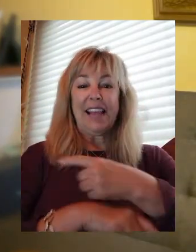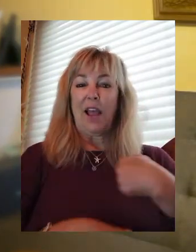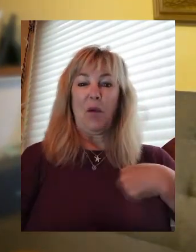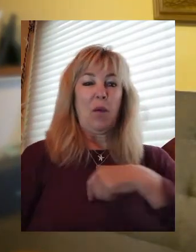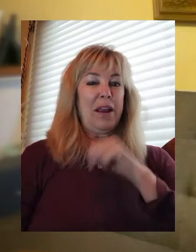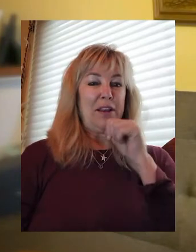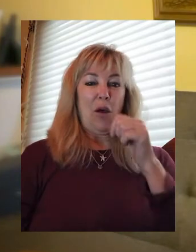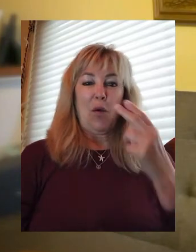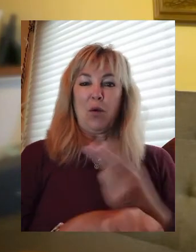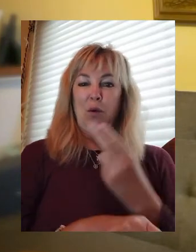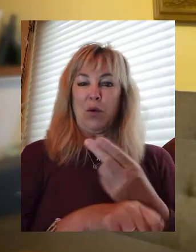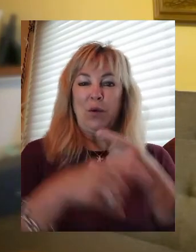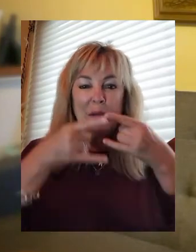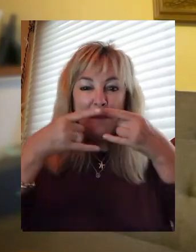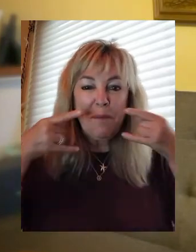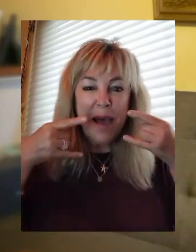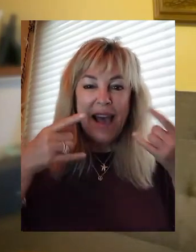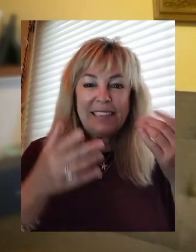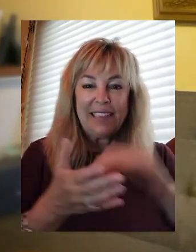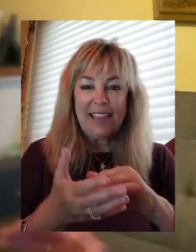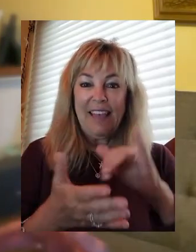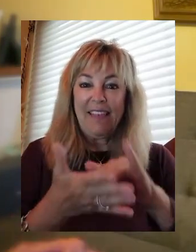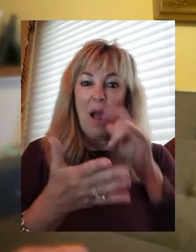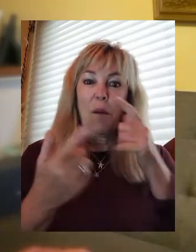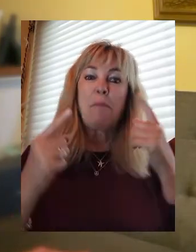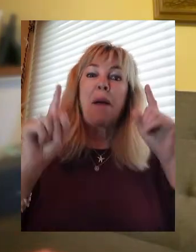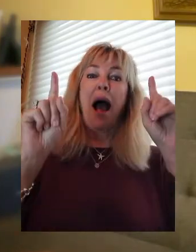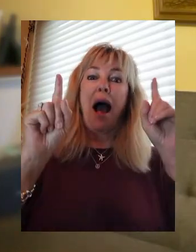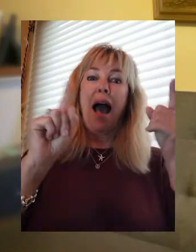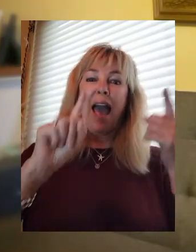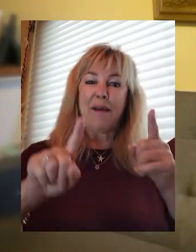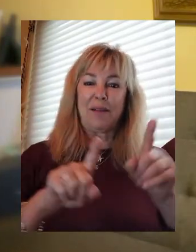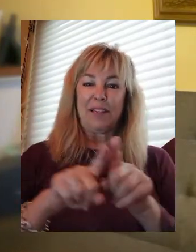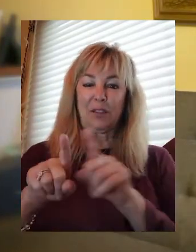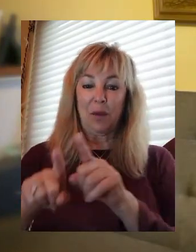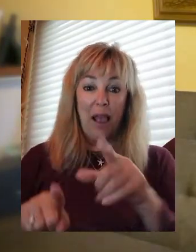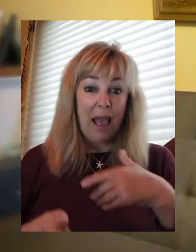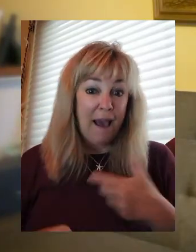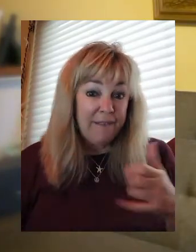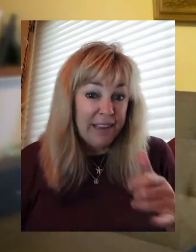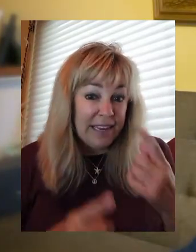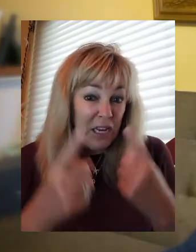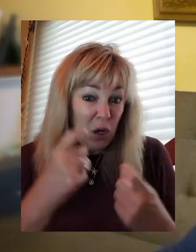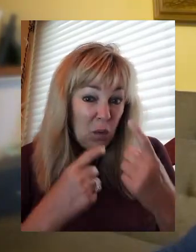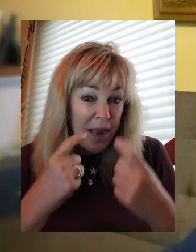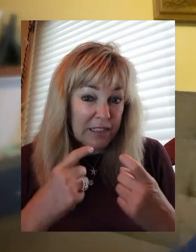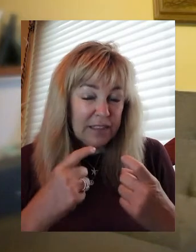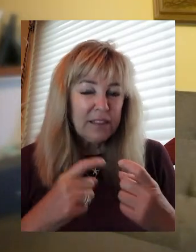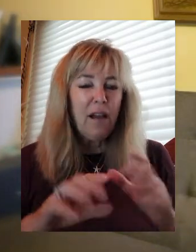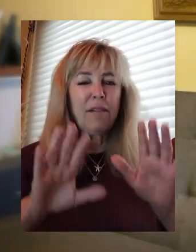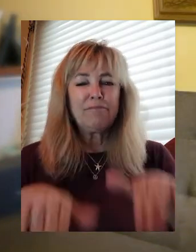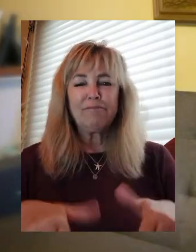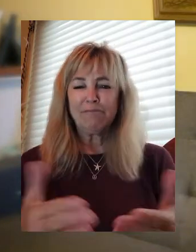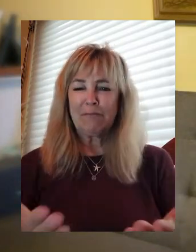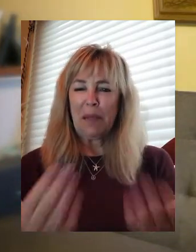And that will happen as well. If you have any questions, please do not hesitate to reach out to us.